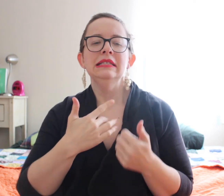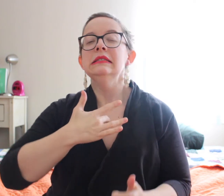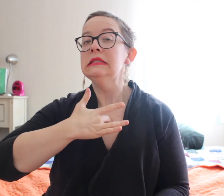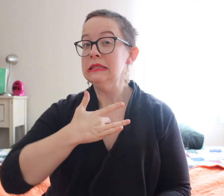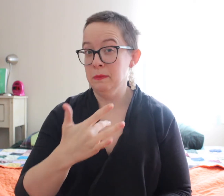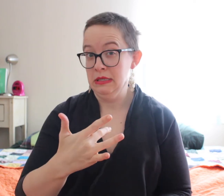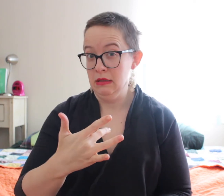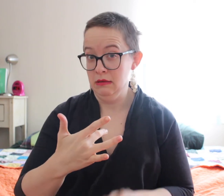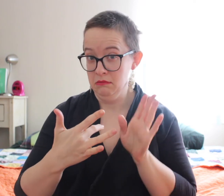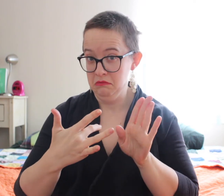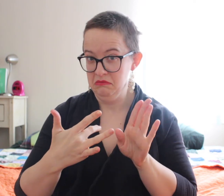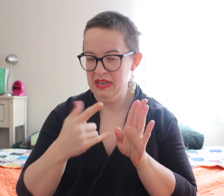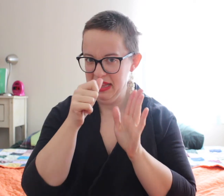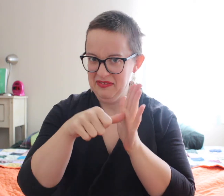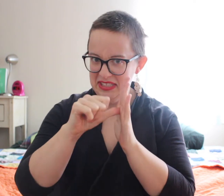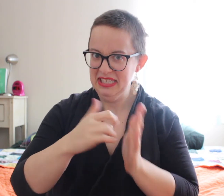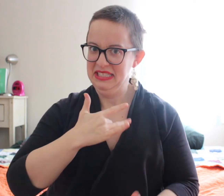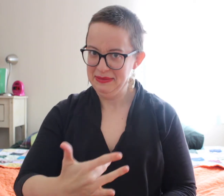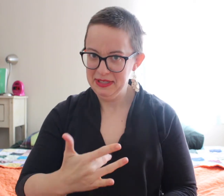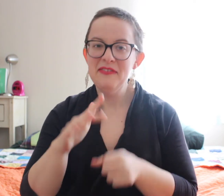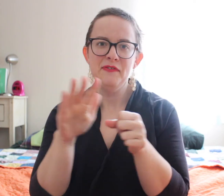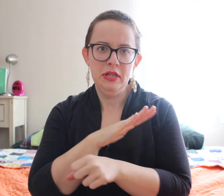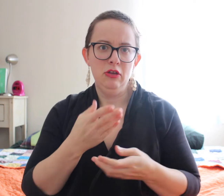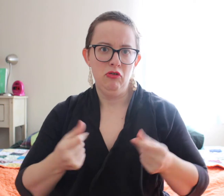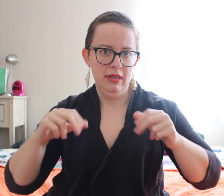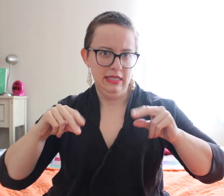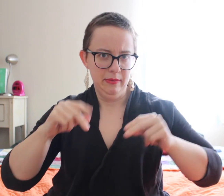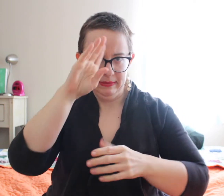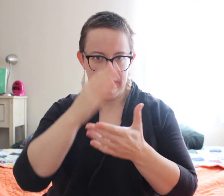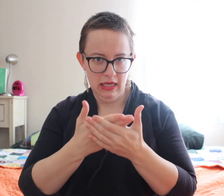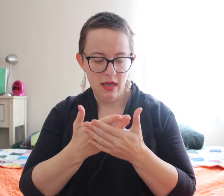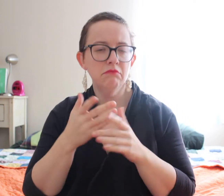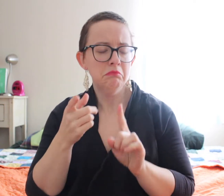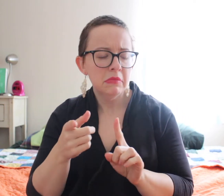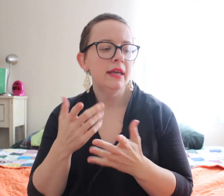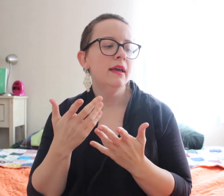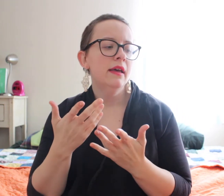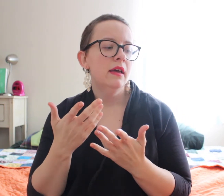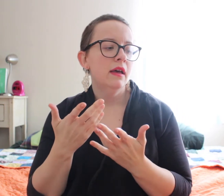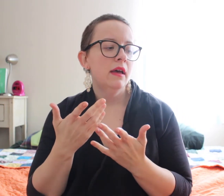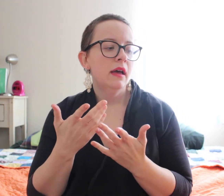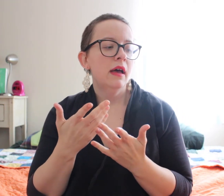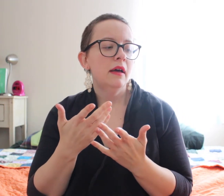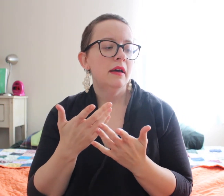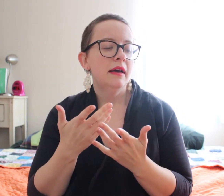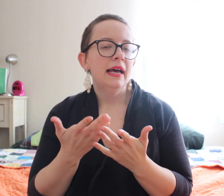Typically... and I'll emphasize typically, fully cloth diaper my son. Um...